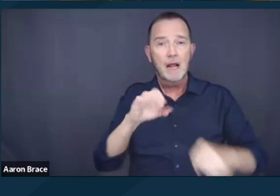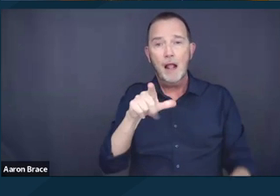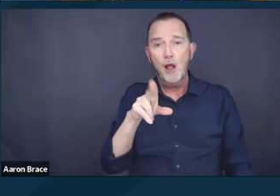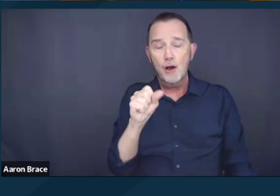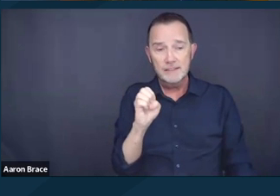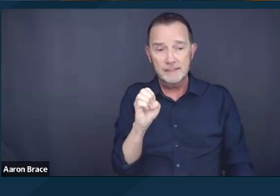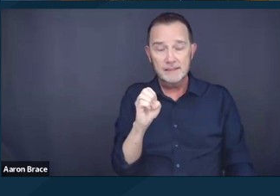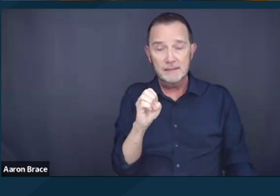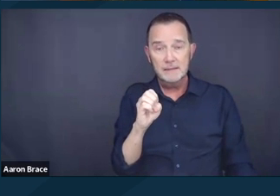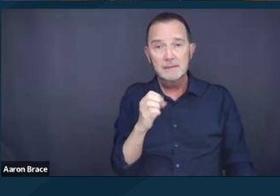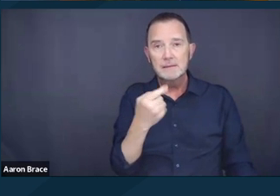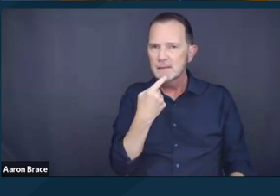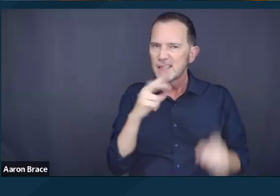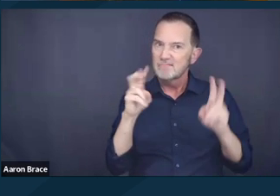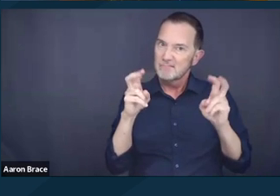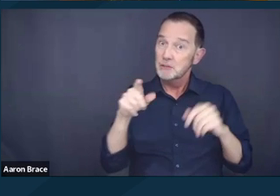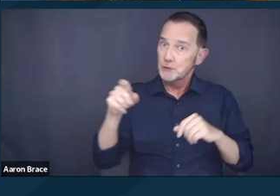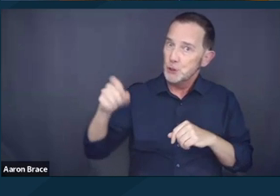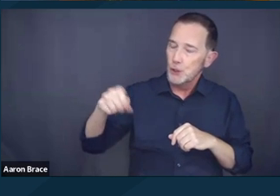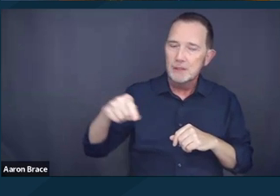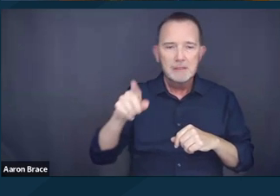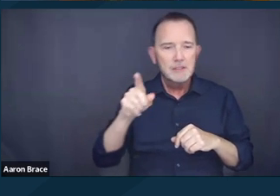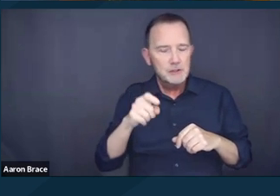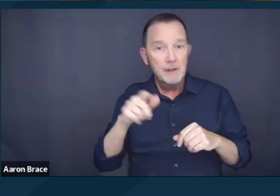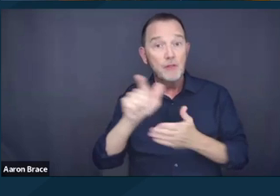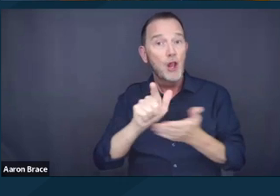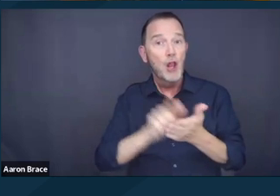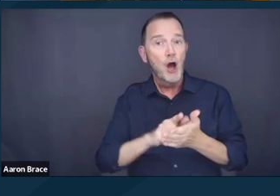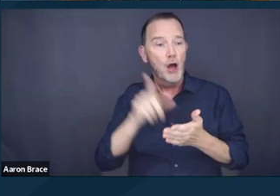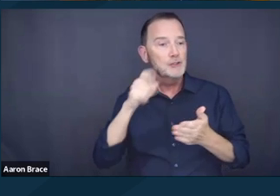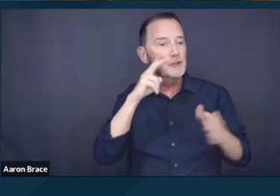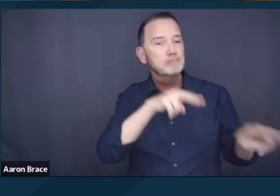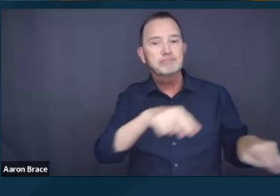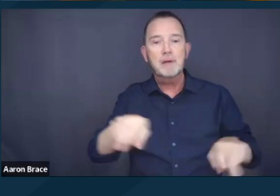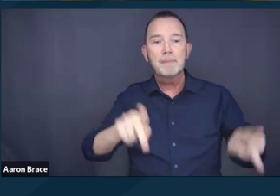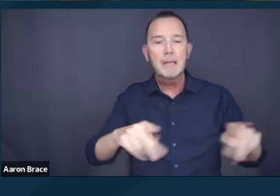about treating individuals in the eyes of the law as equal, but we could perhaps argue